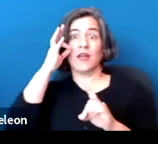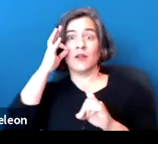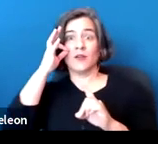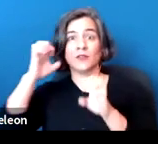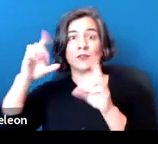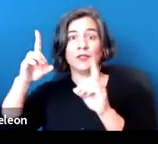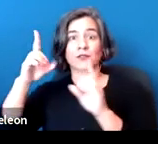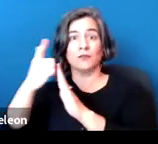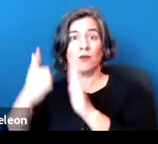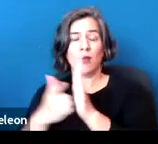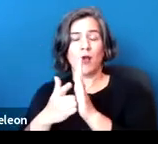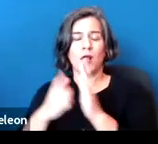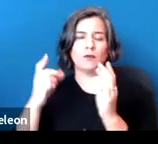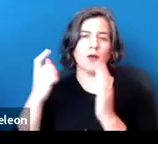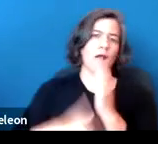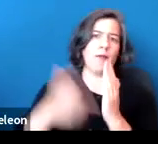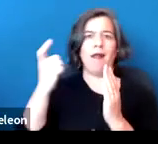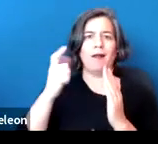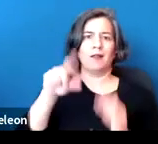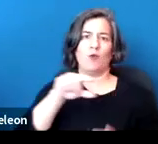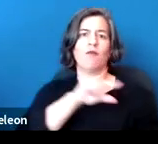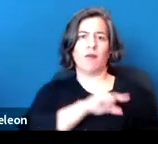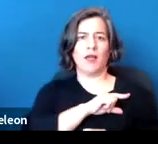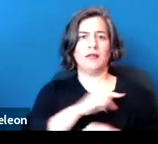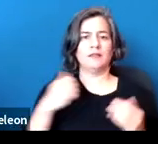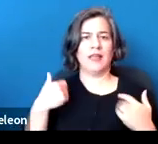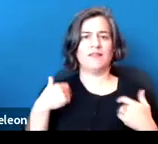that automatically qualifies you as having a state disability.